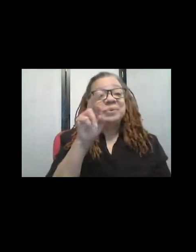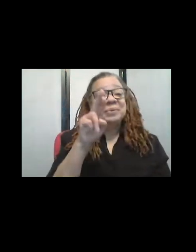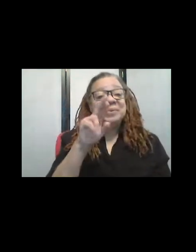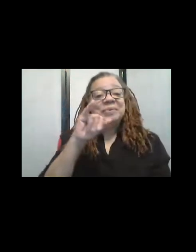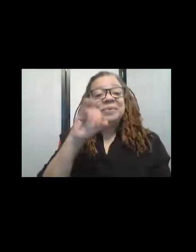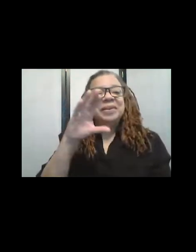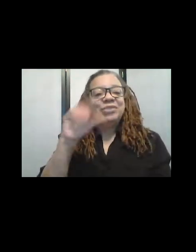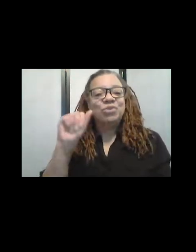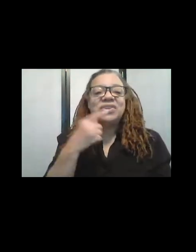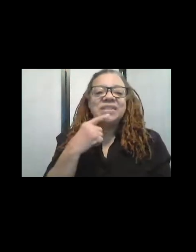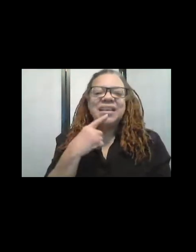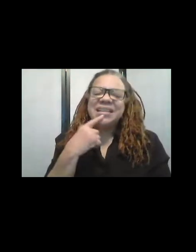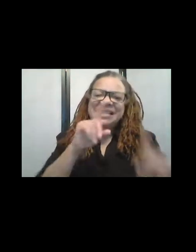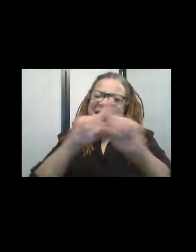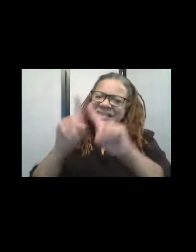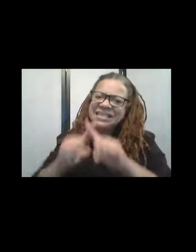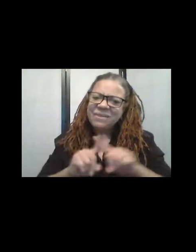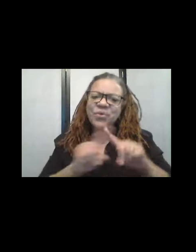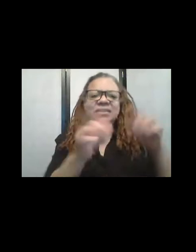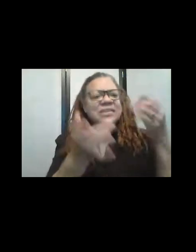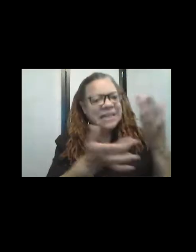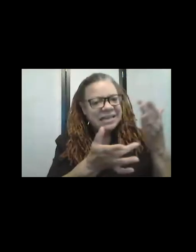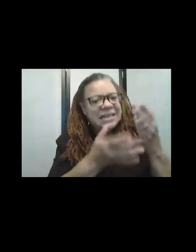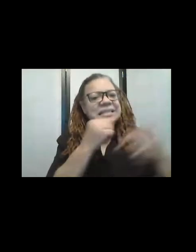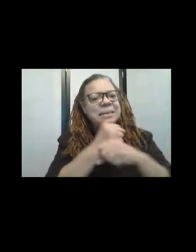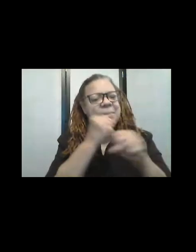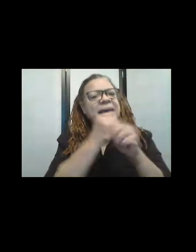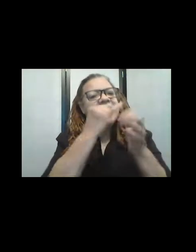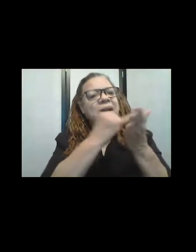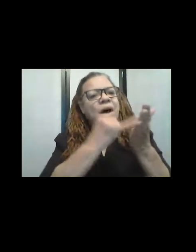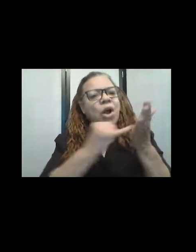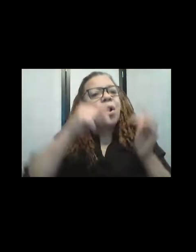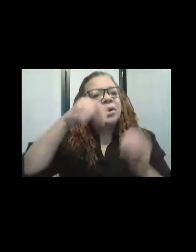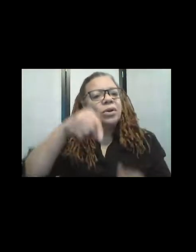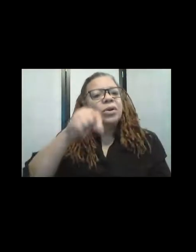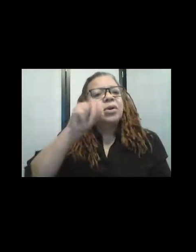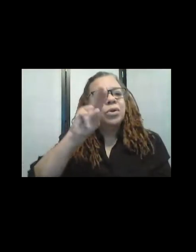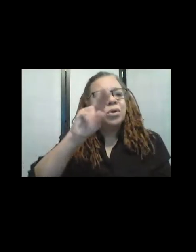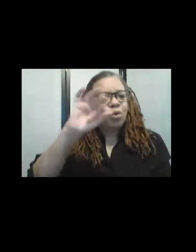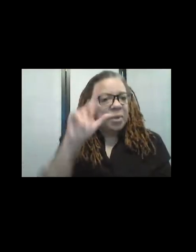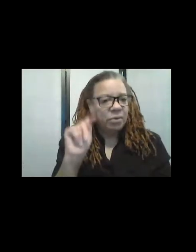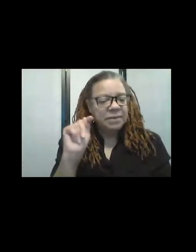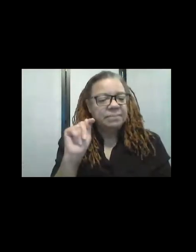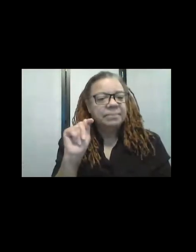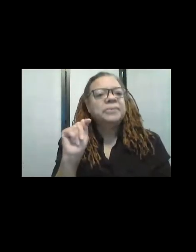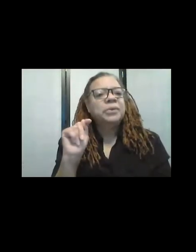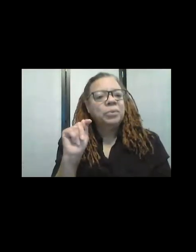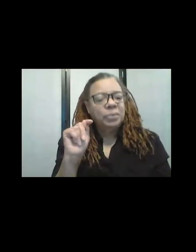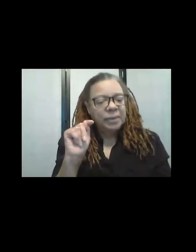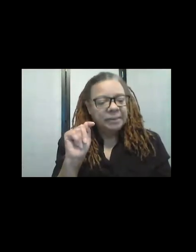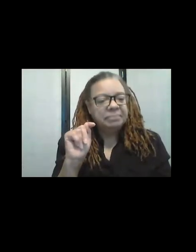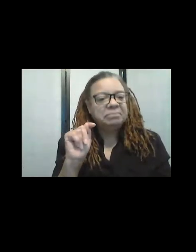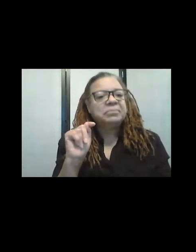many different techniques to making an art quilt? Yes, yeah, yeah, yeah. So try to figure out what